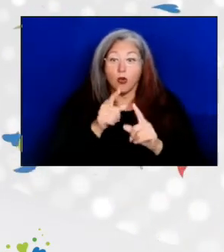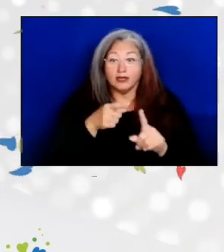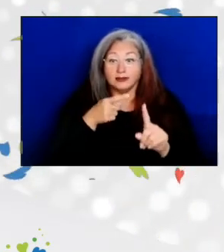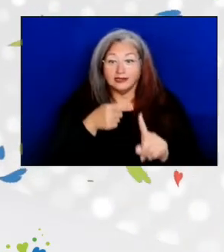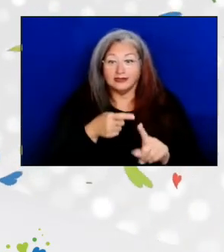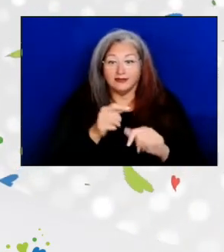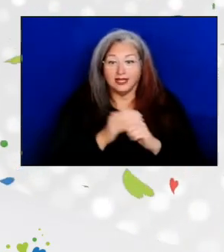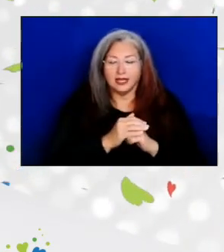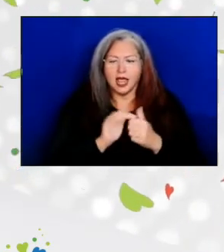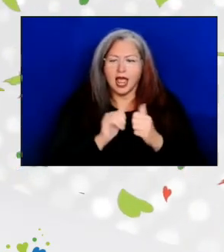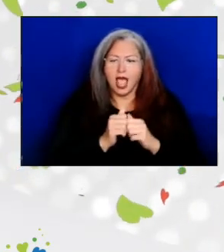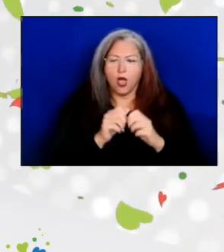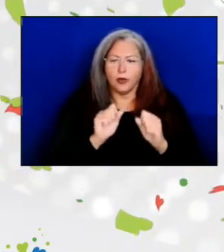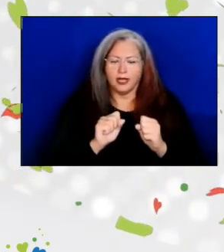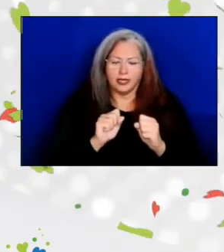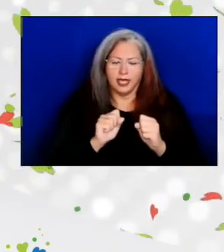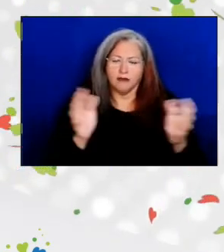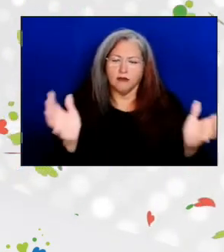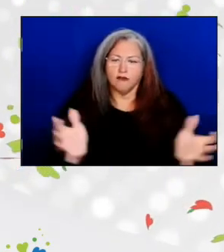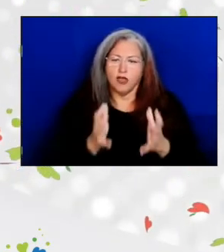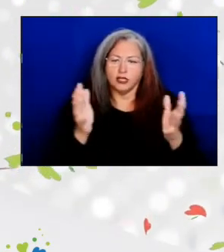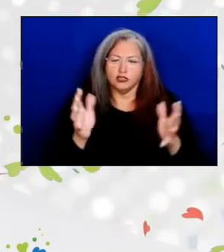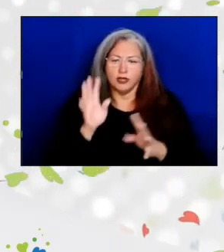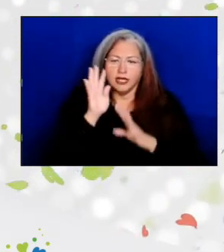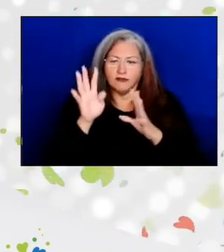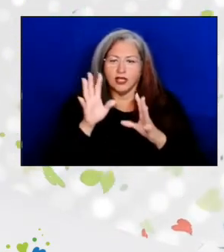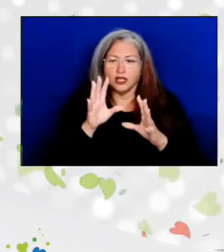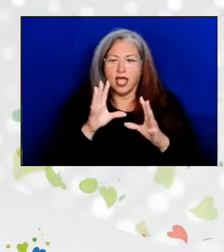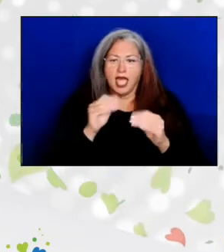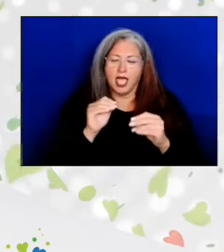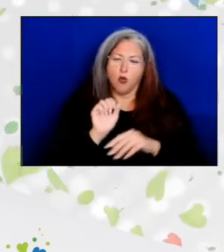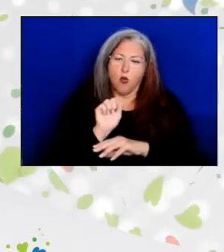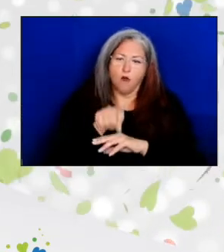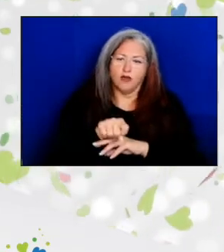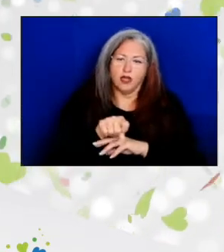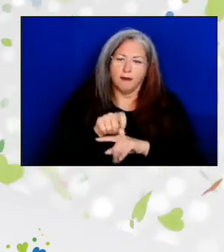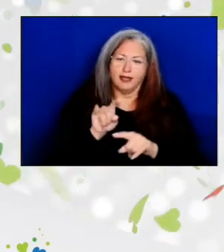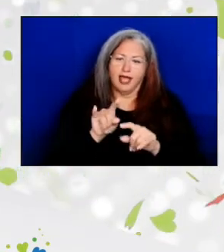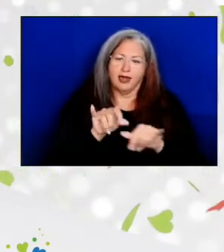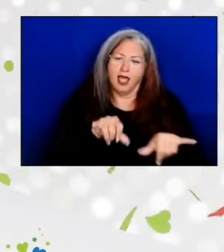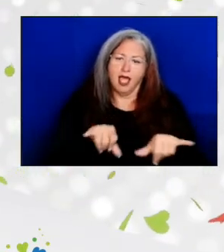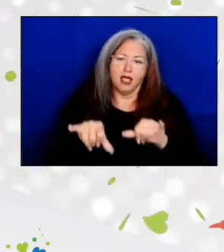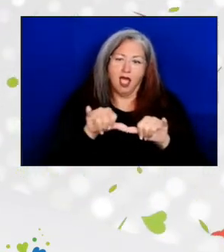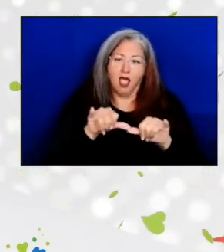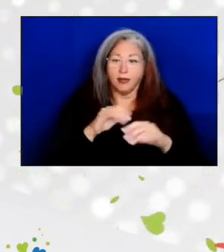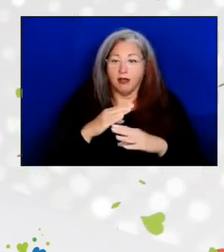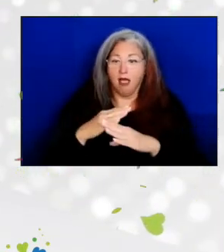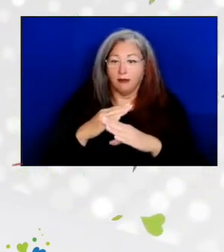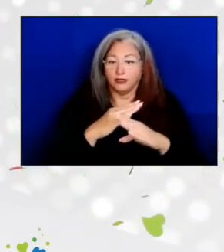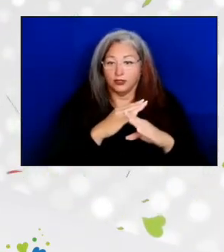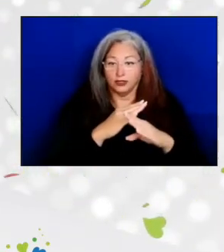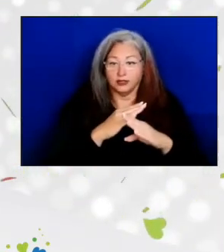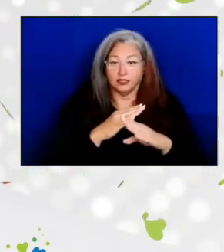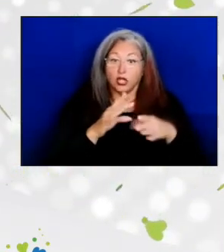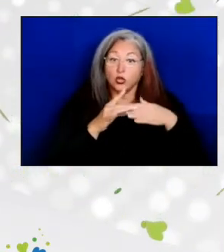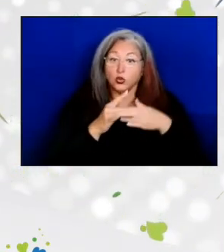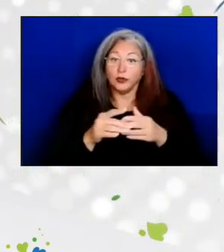how we can all foster innovation while overcoming common obstacles. To lead us in this important conversation,